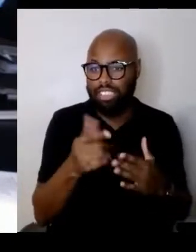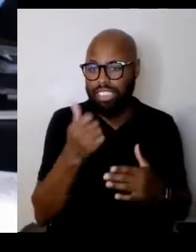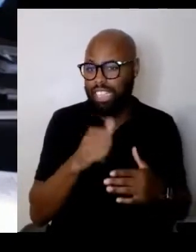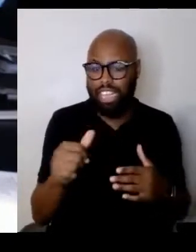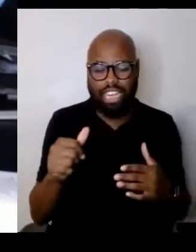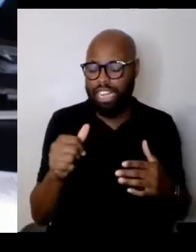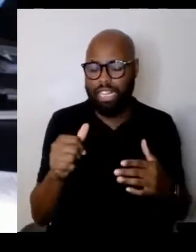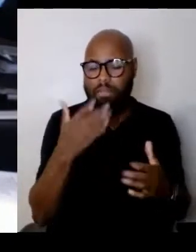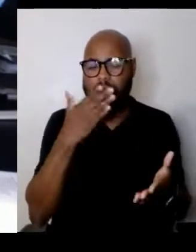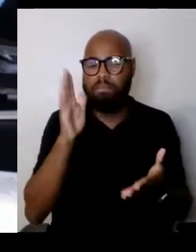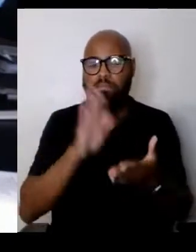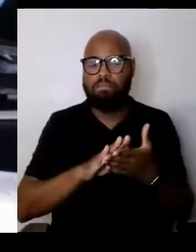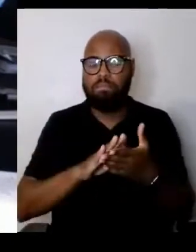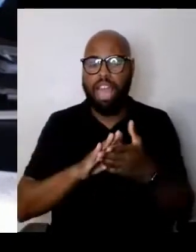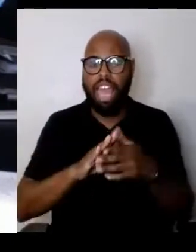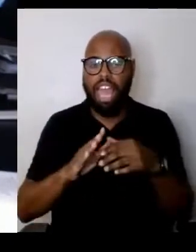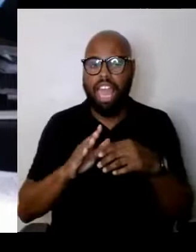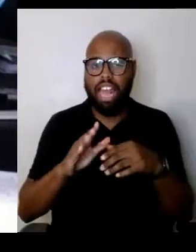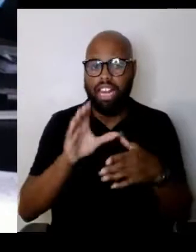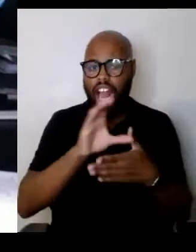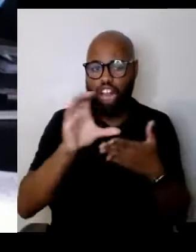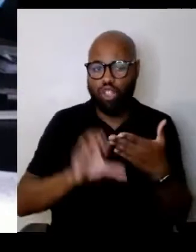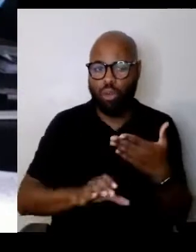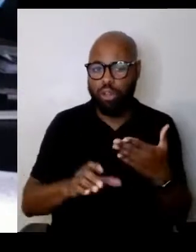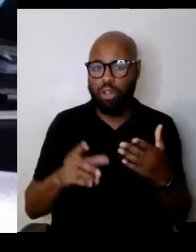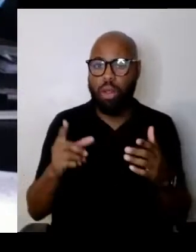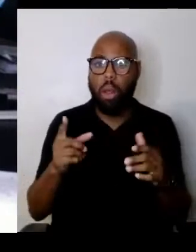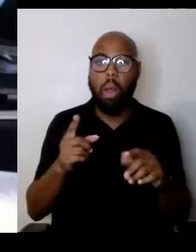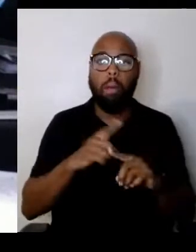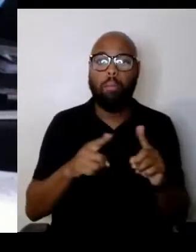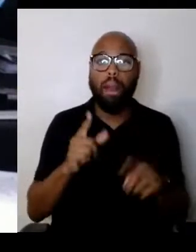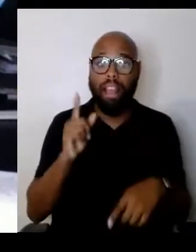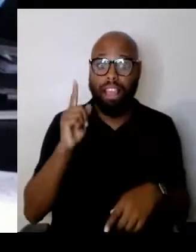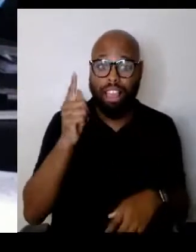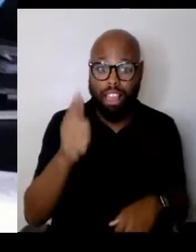but sometime later I saw a woman